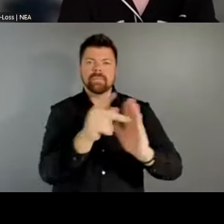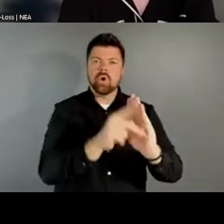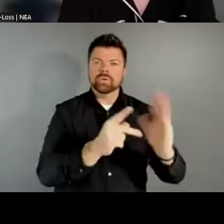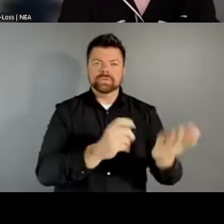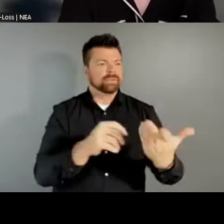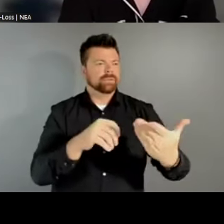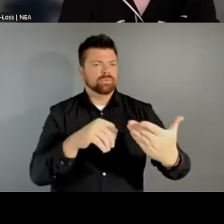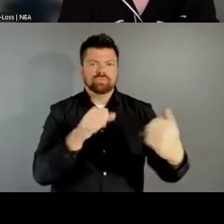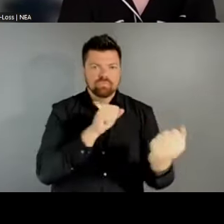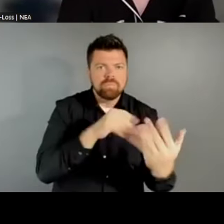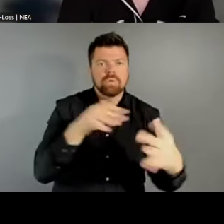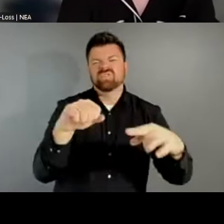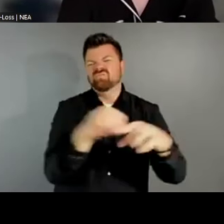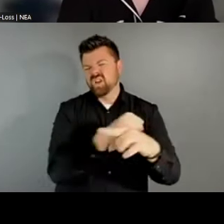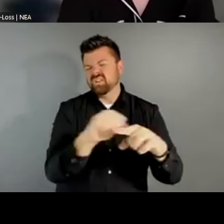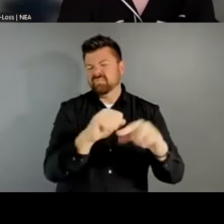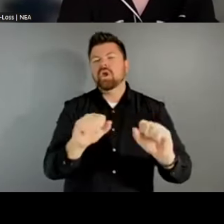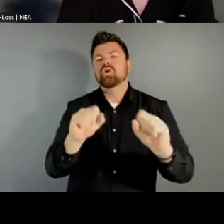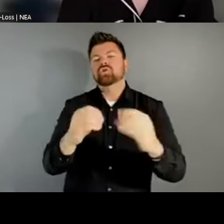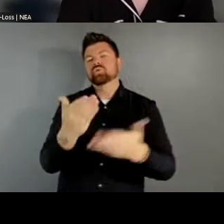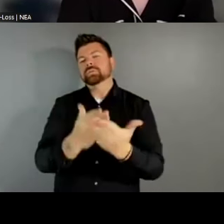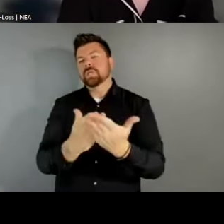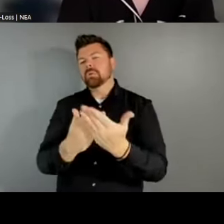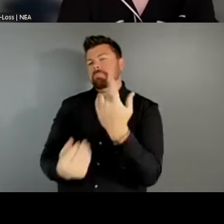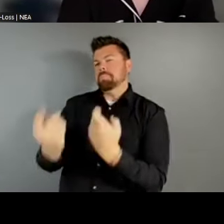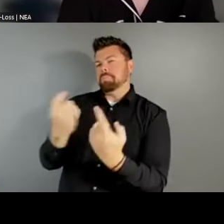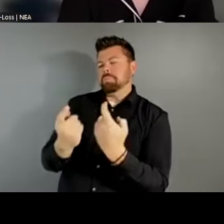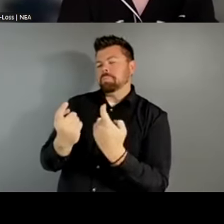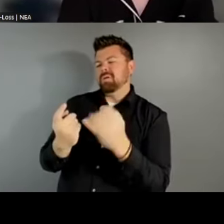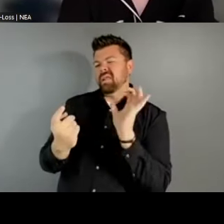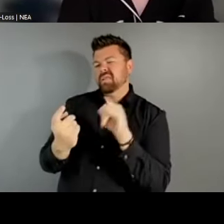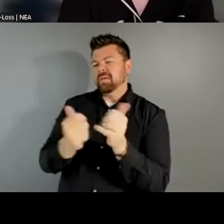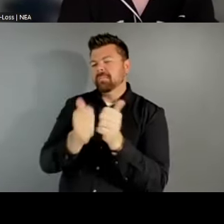the areas of inquiry that I think are gonna be the most important based just on my perspective